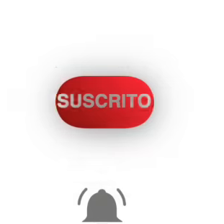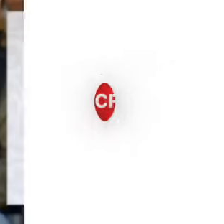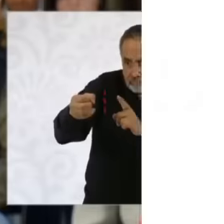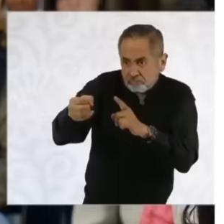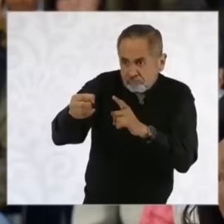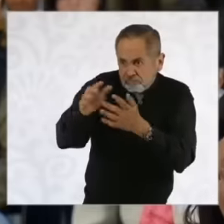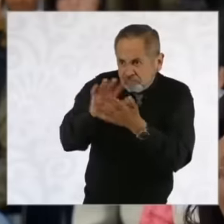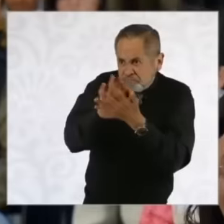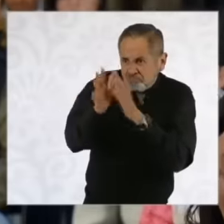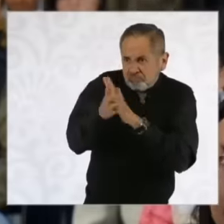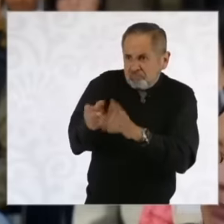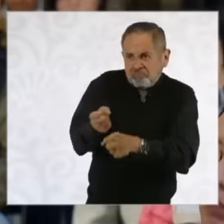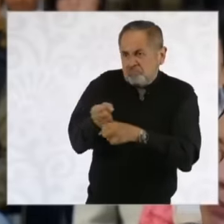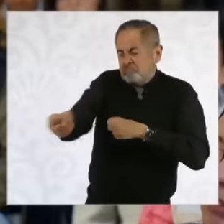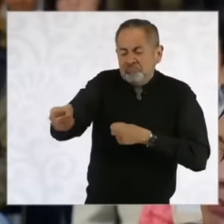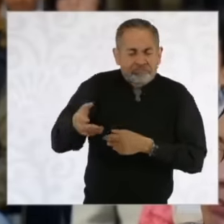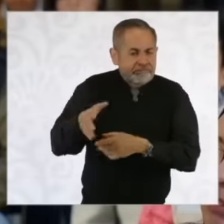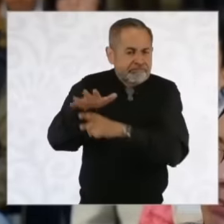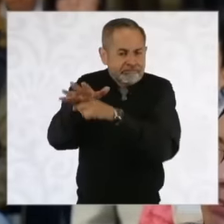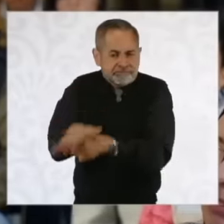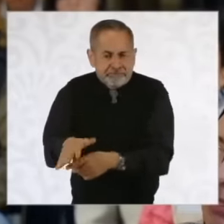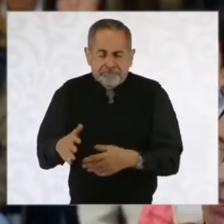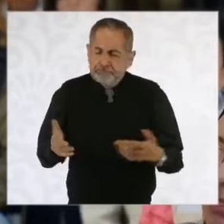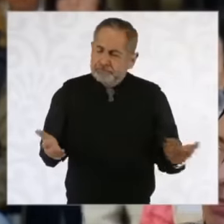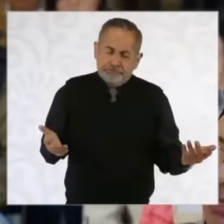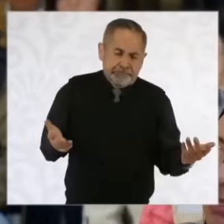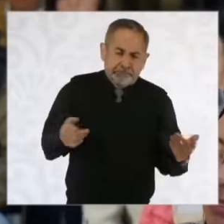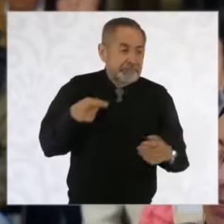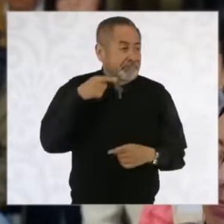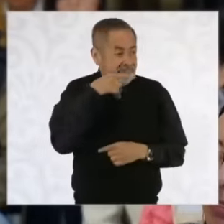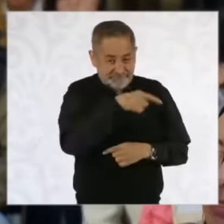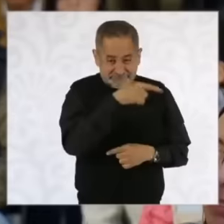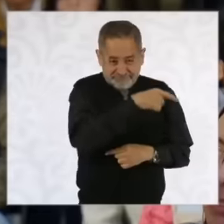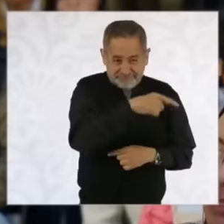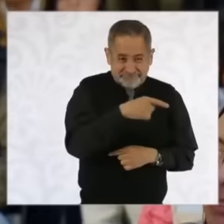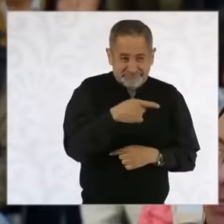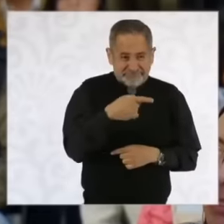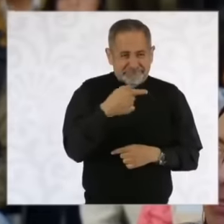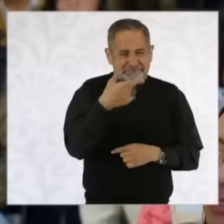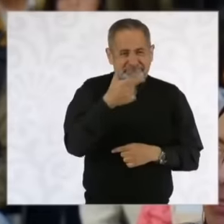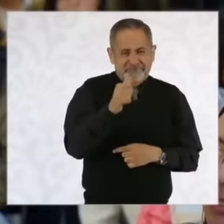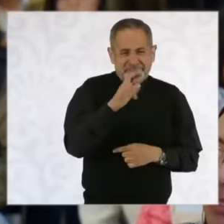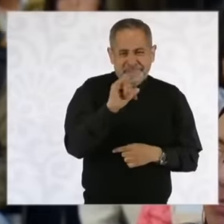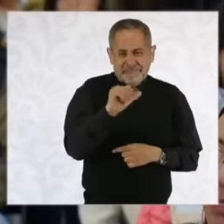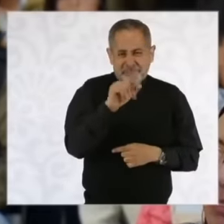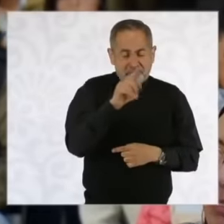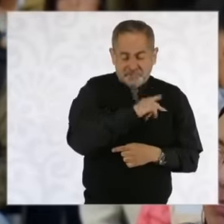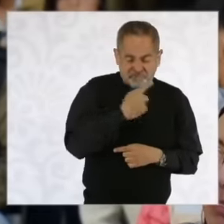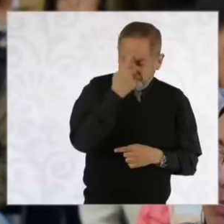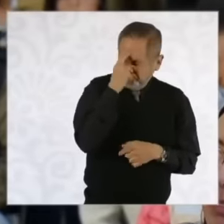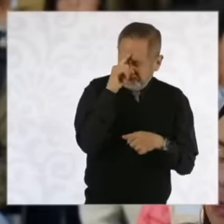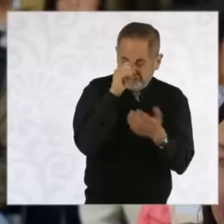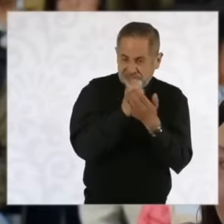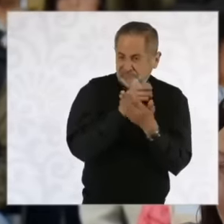version in that sense practically obsessively persecuted the peasant organization